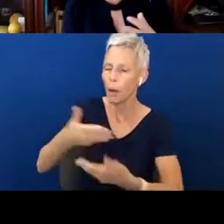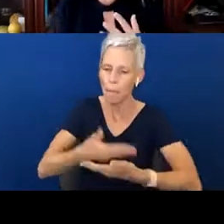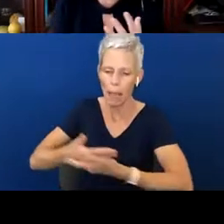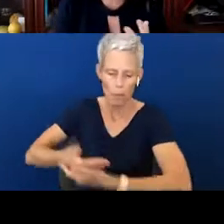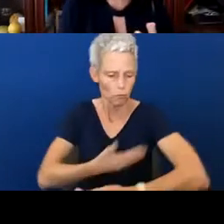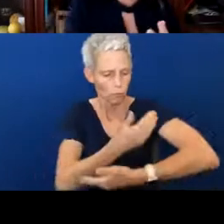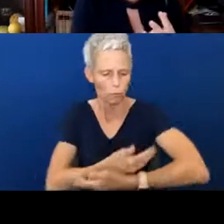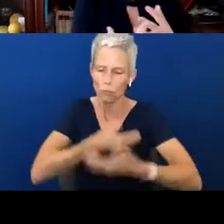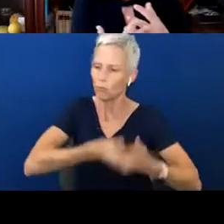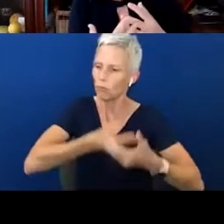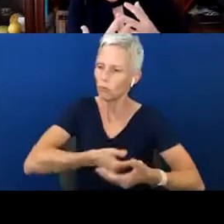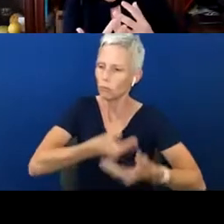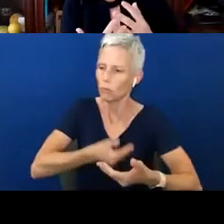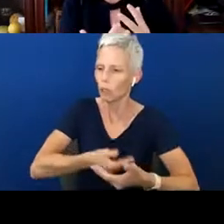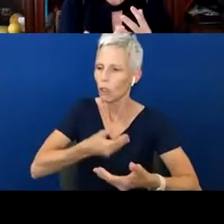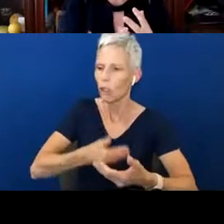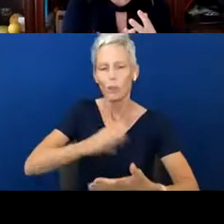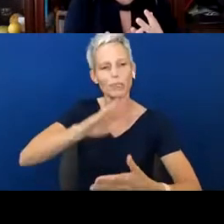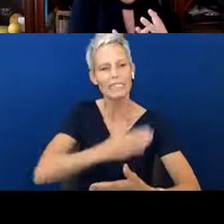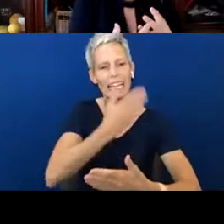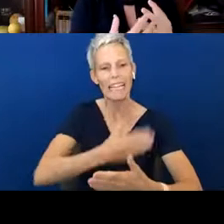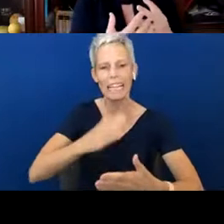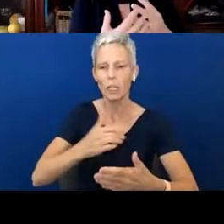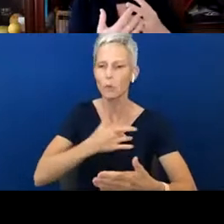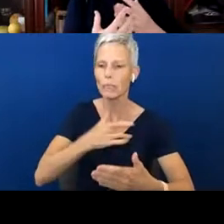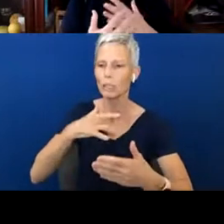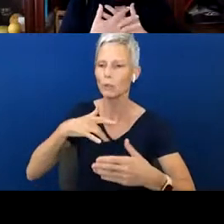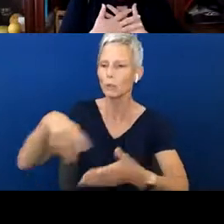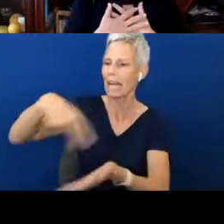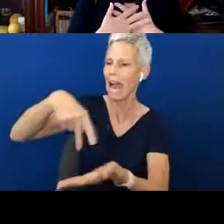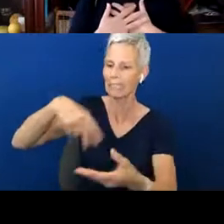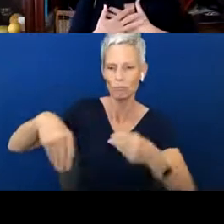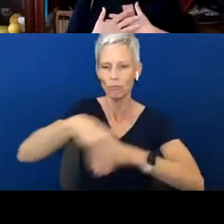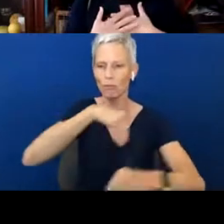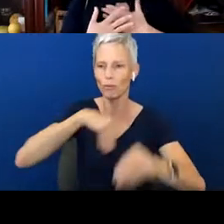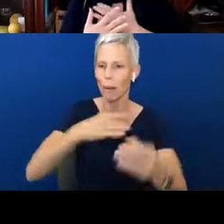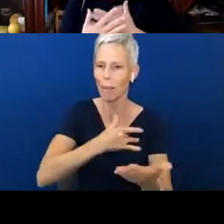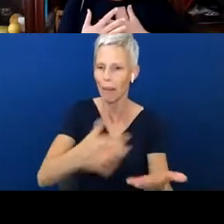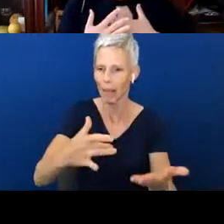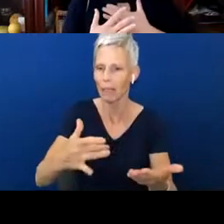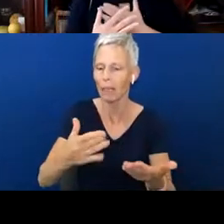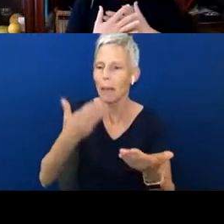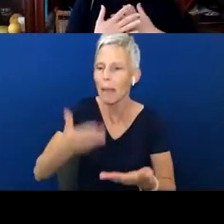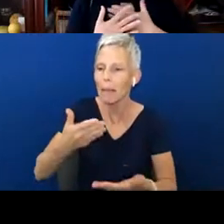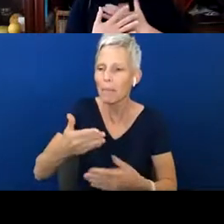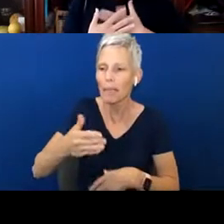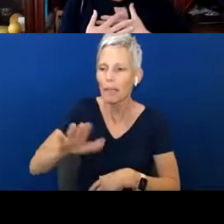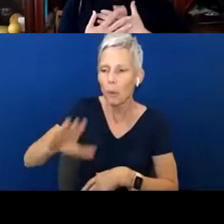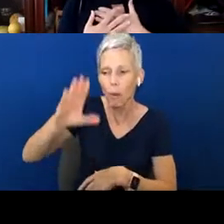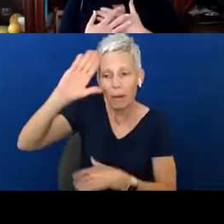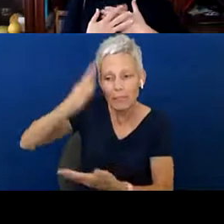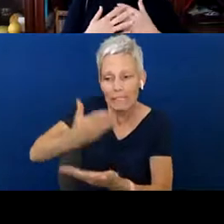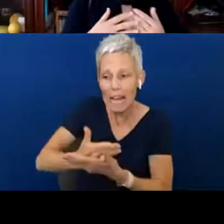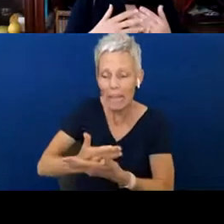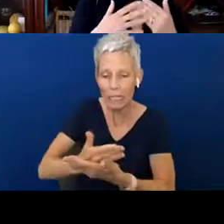Well, you dance, right? There's movement. Maybe he can feel vibration up against my chest. He